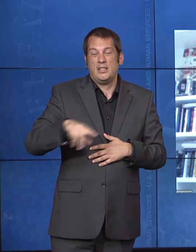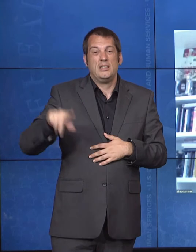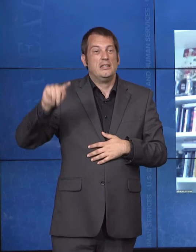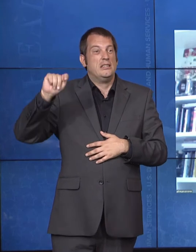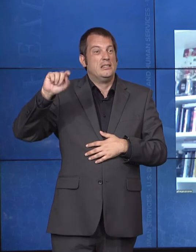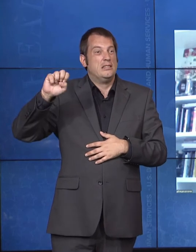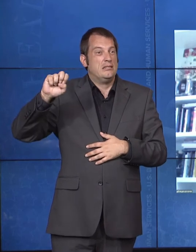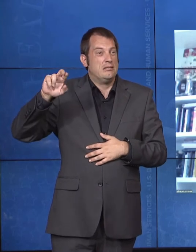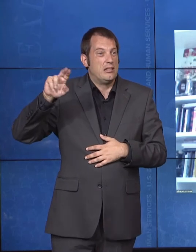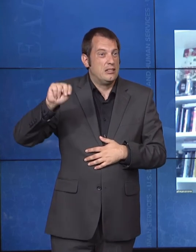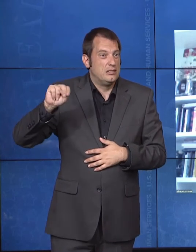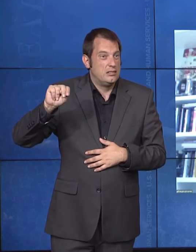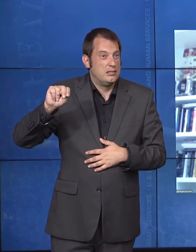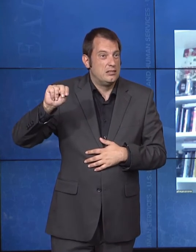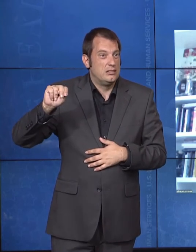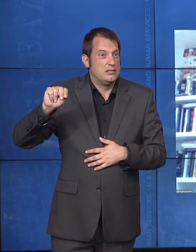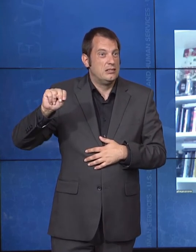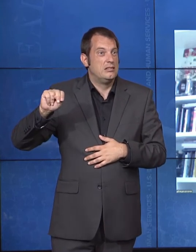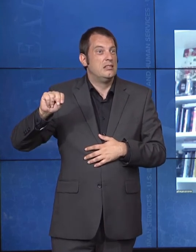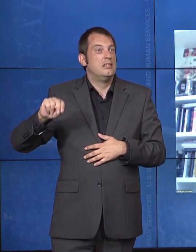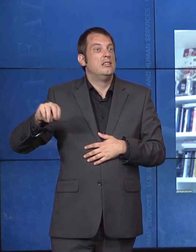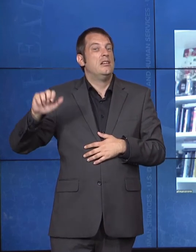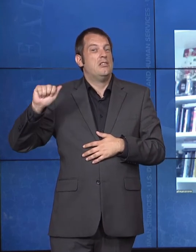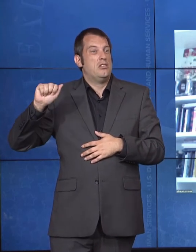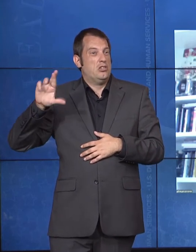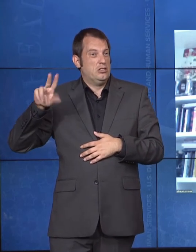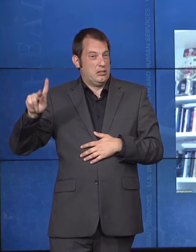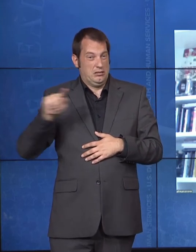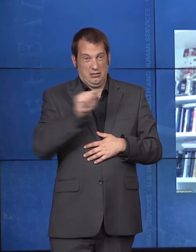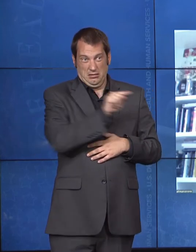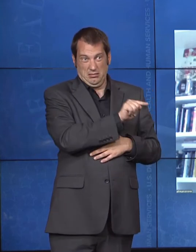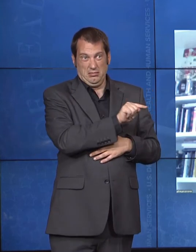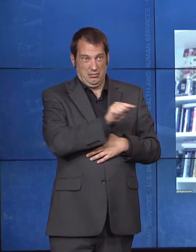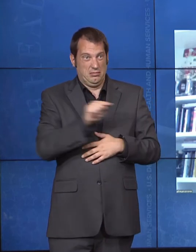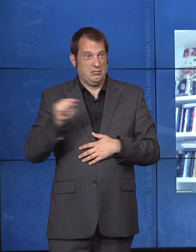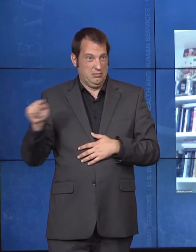crisis standards of care. And what we've seen is a lot of these plans did not make individualized